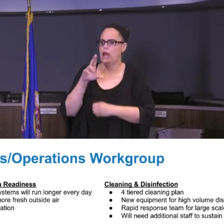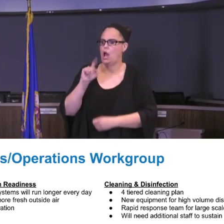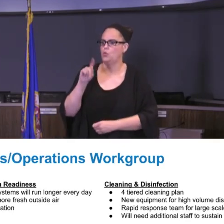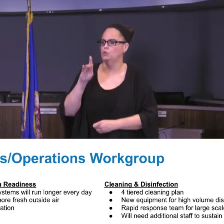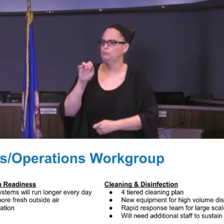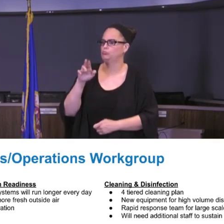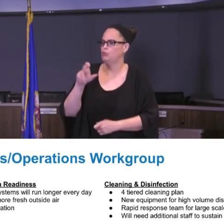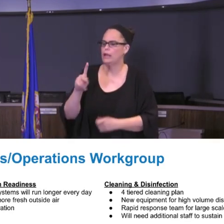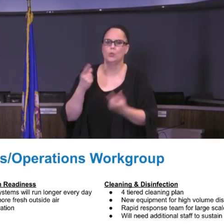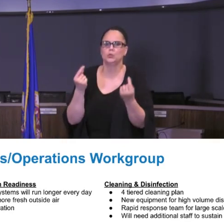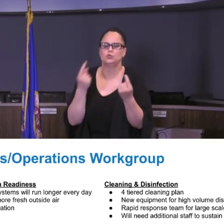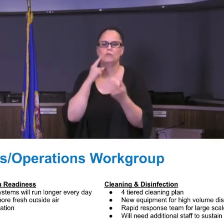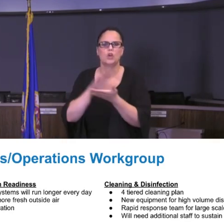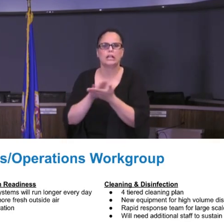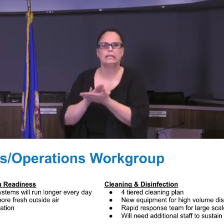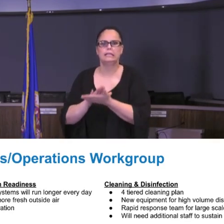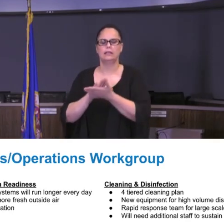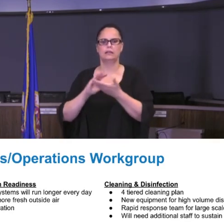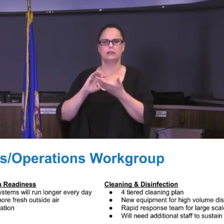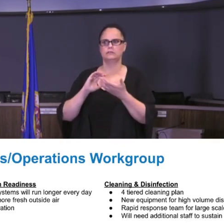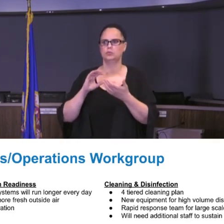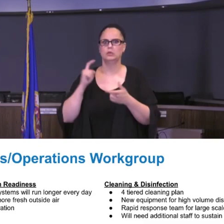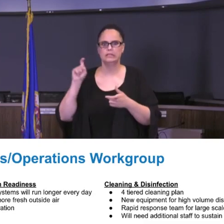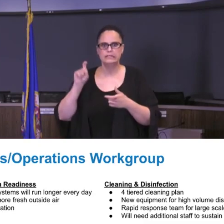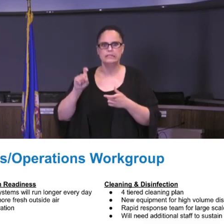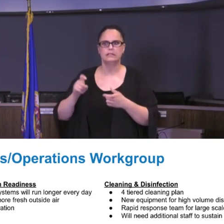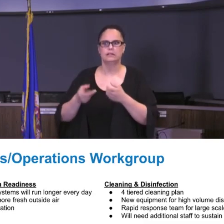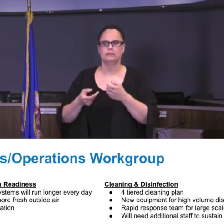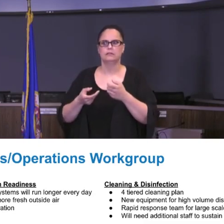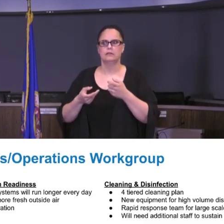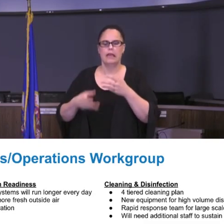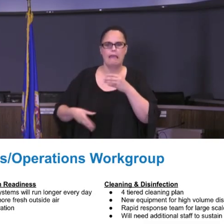will need additional staff to sustain. I have shared this